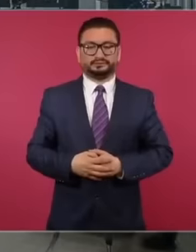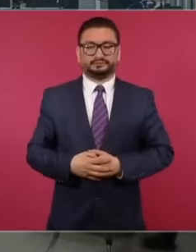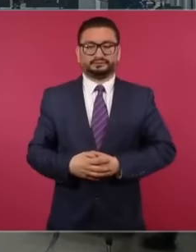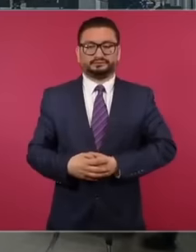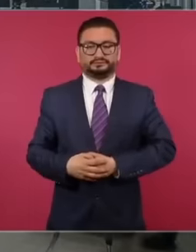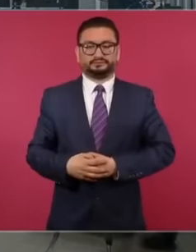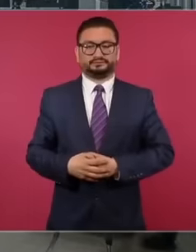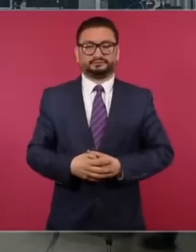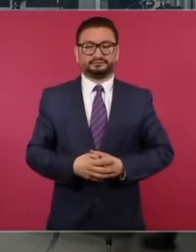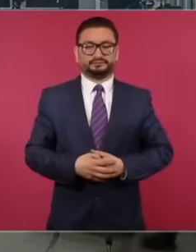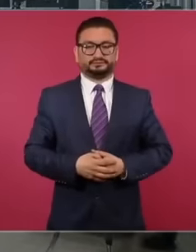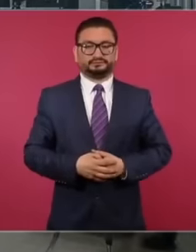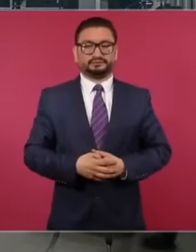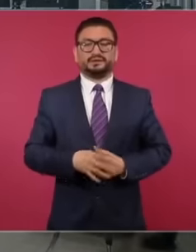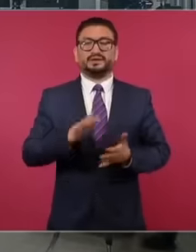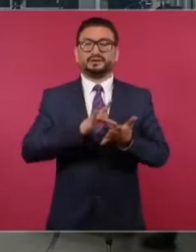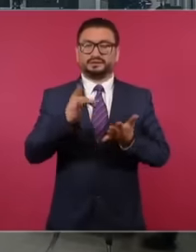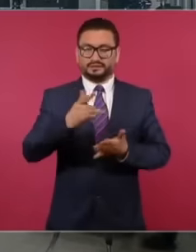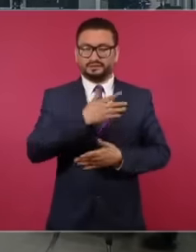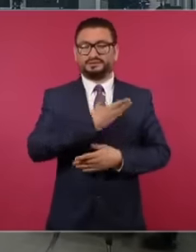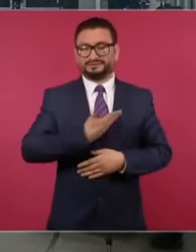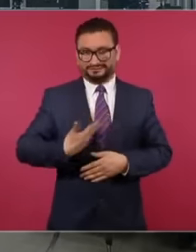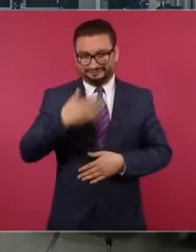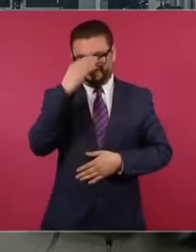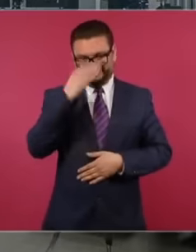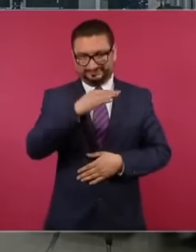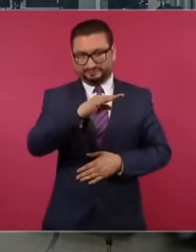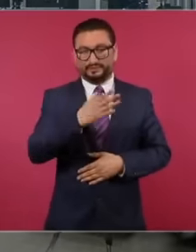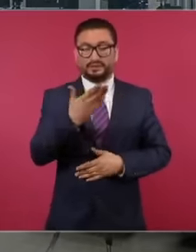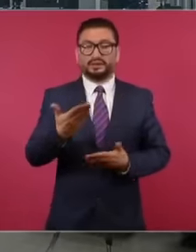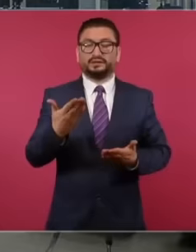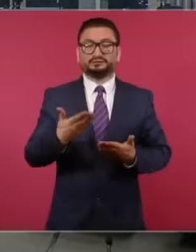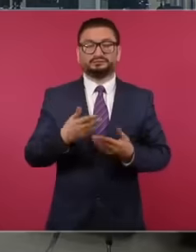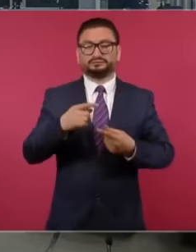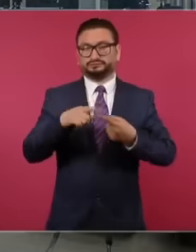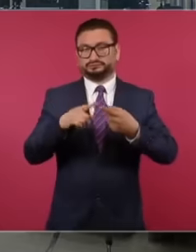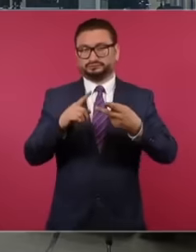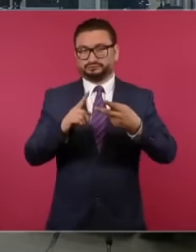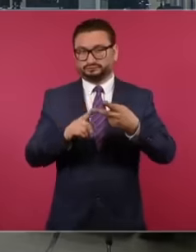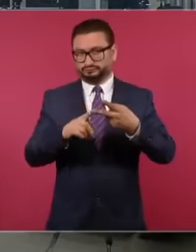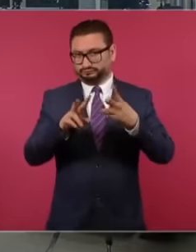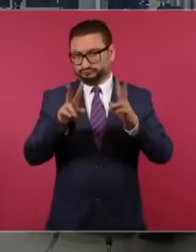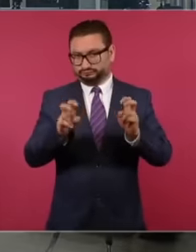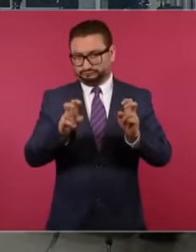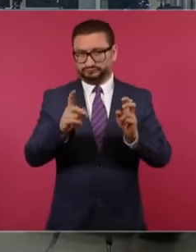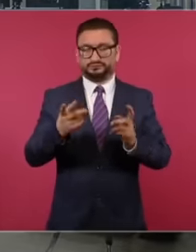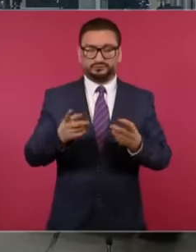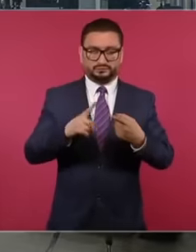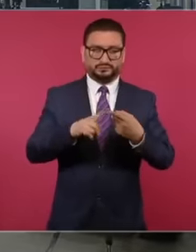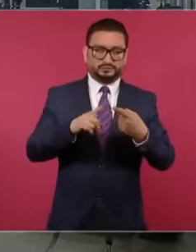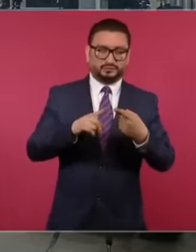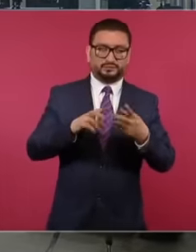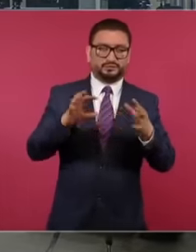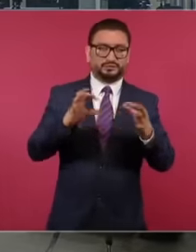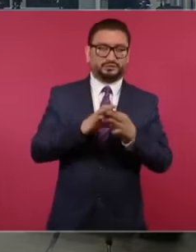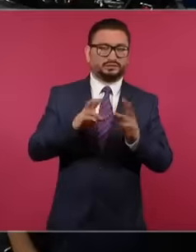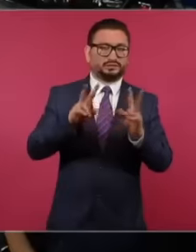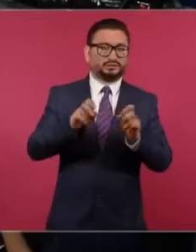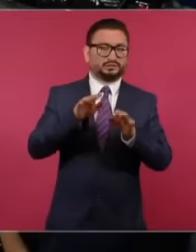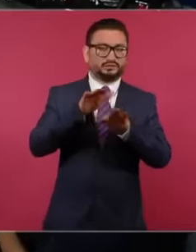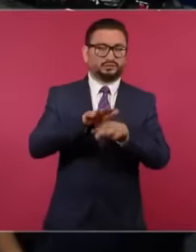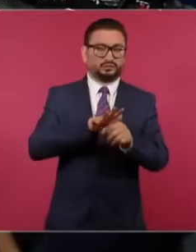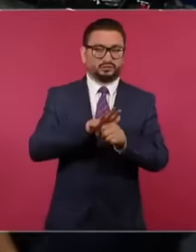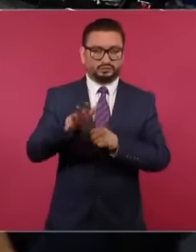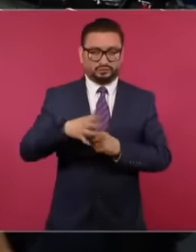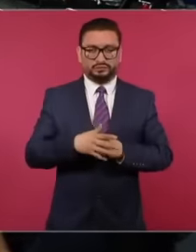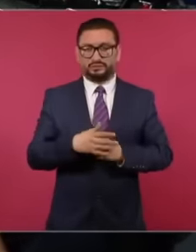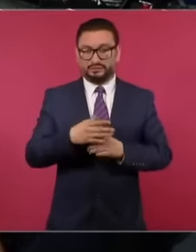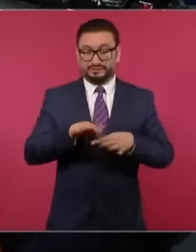thank you thank you Mr. President these are two two issues related to the job insecurity of